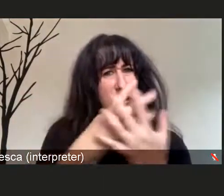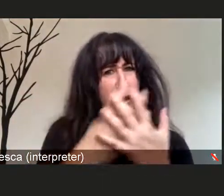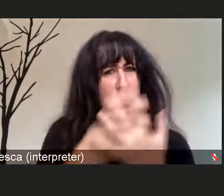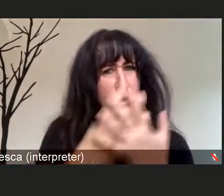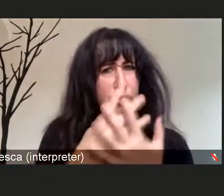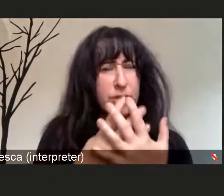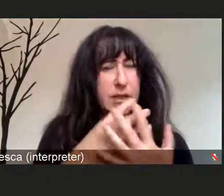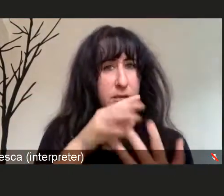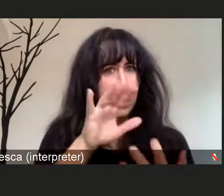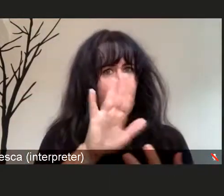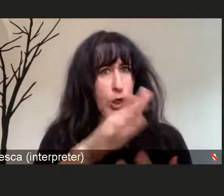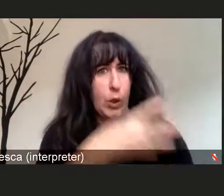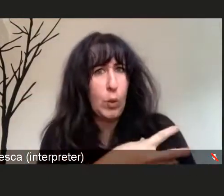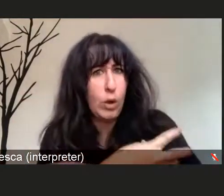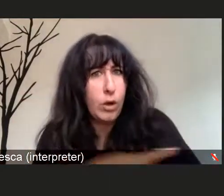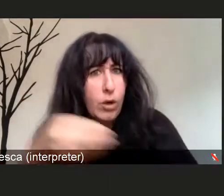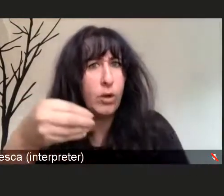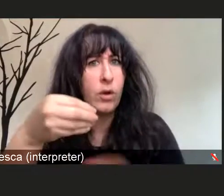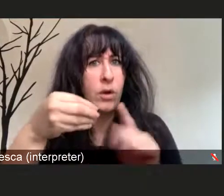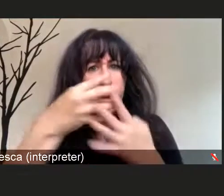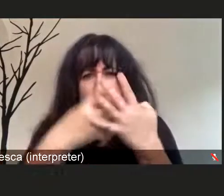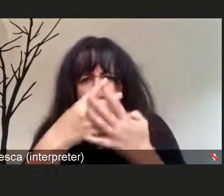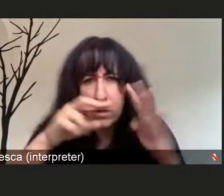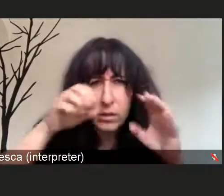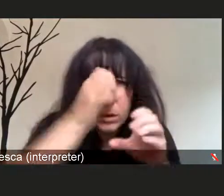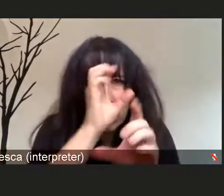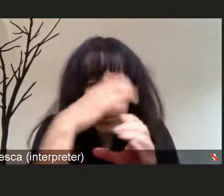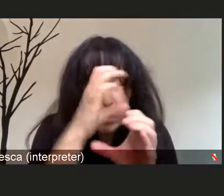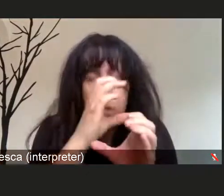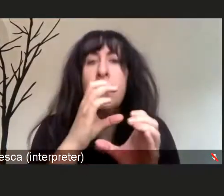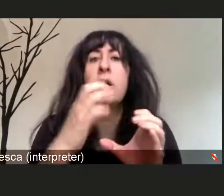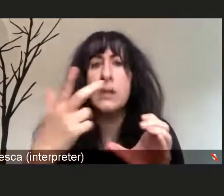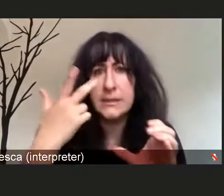The strain that we are seeing more than 85% of the time